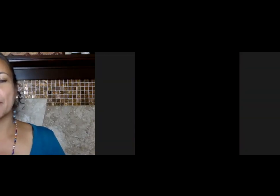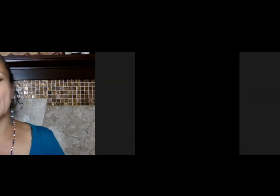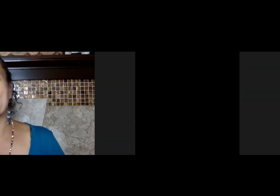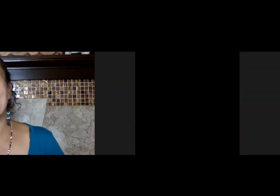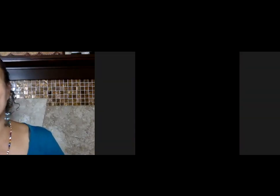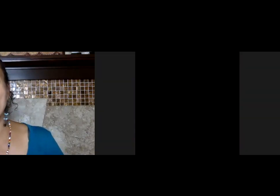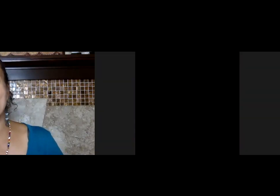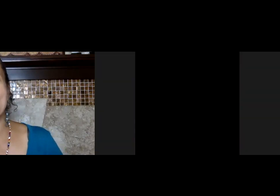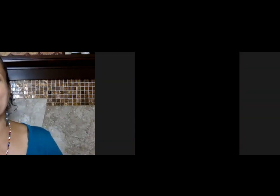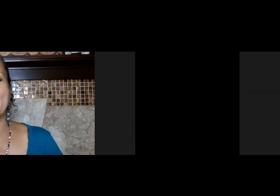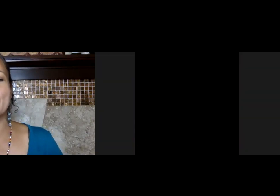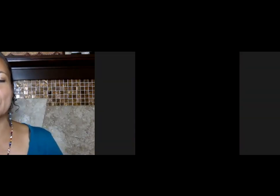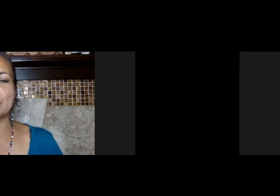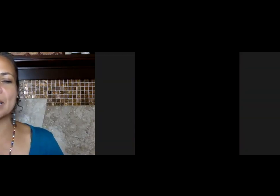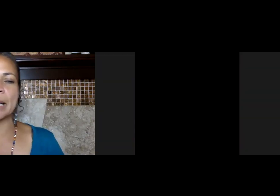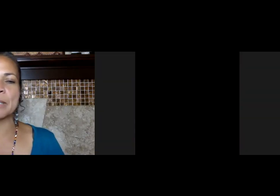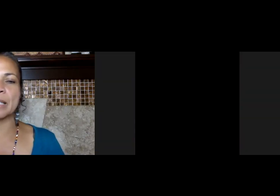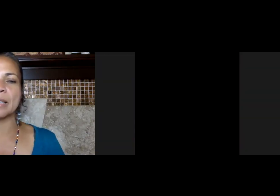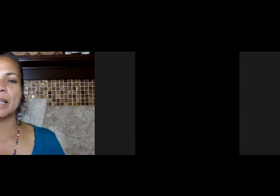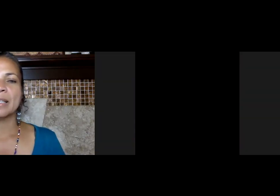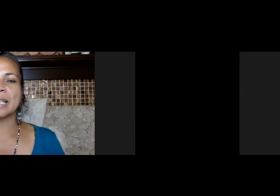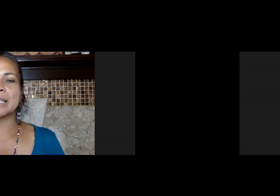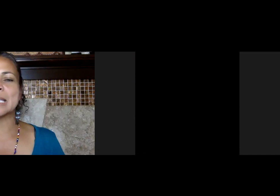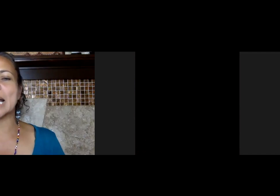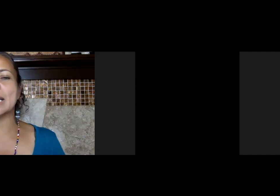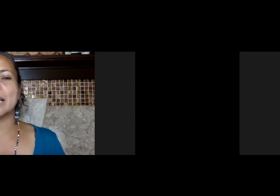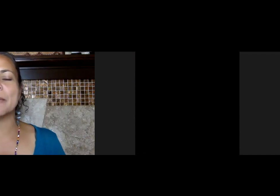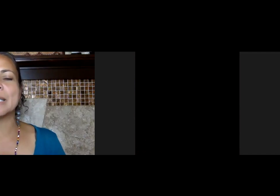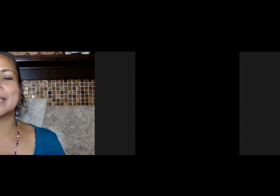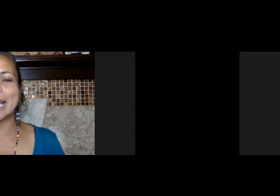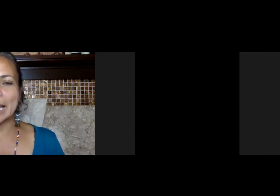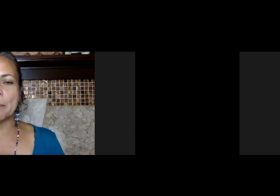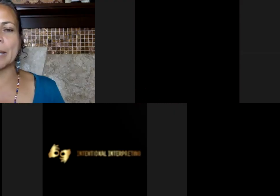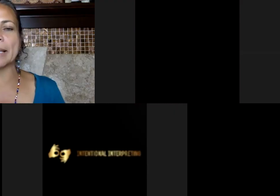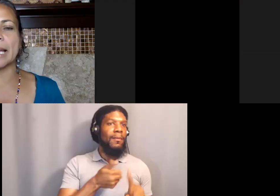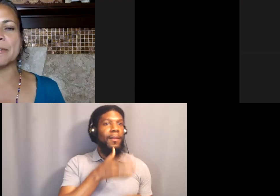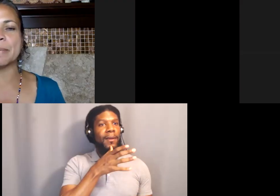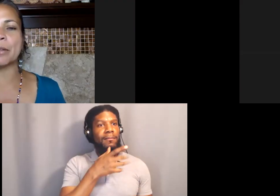My brother from another mother, Kendrick Sampson, says it's not enough to say Black Lives Matter,